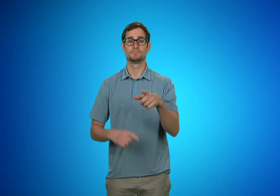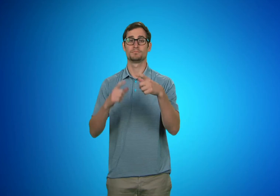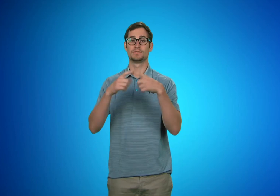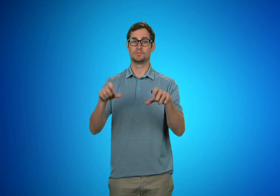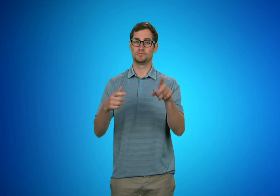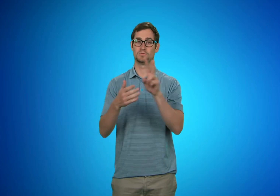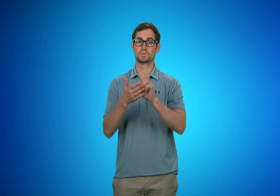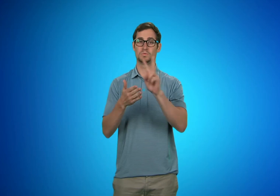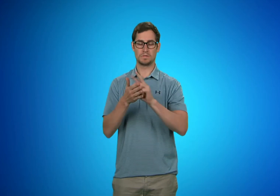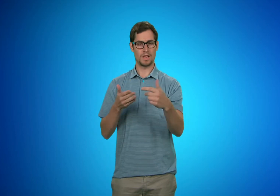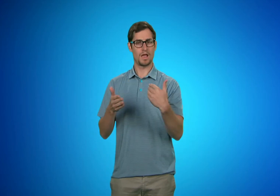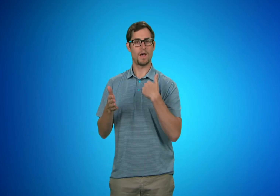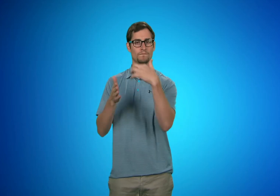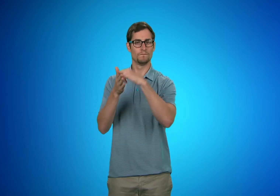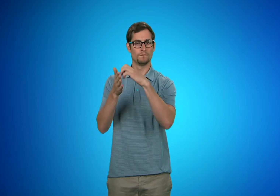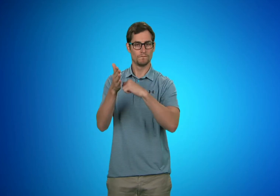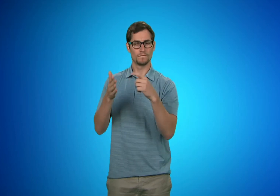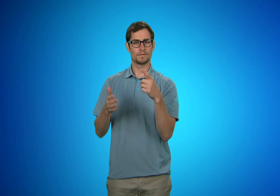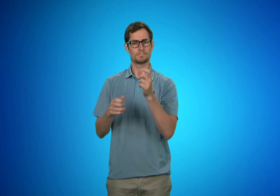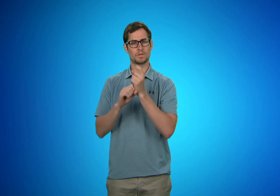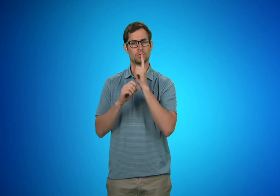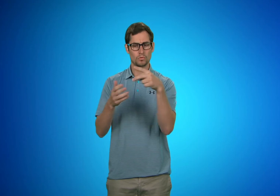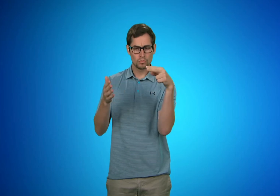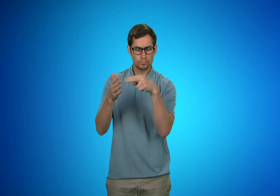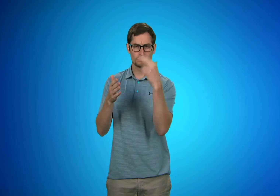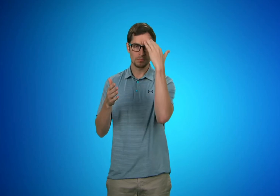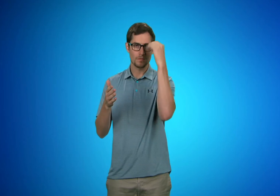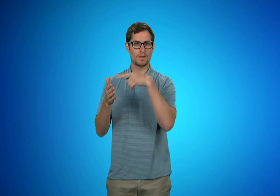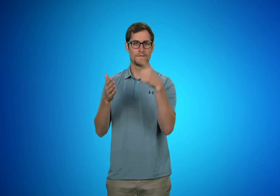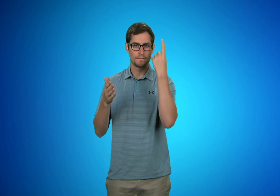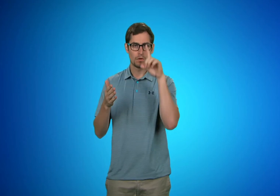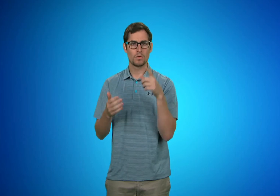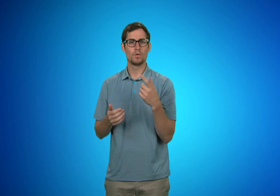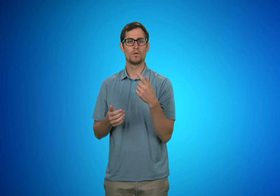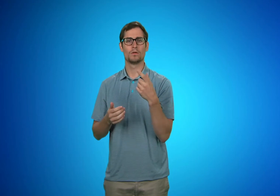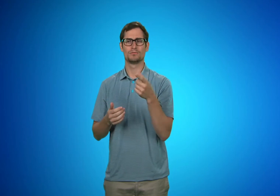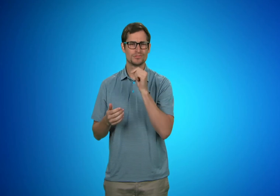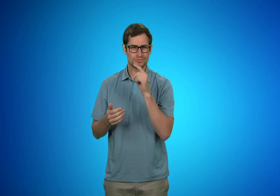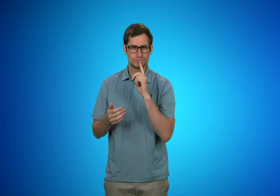It is important for you to review your deductions on your paycheck and make sure you understand them.